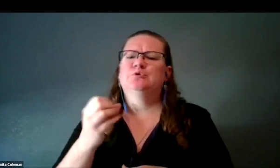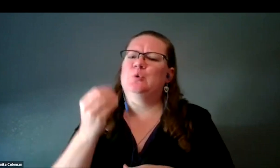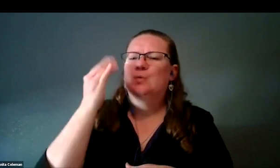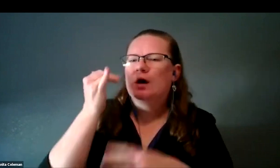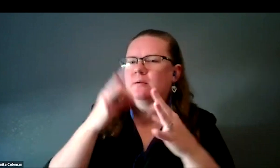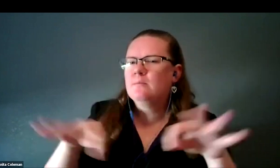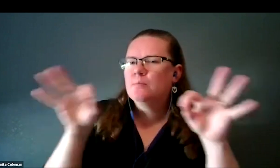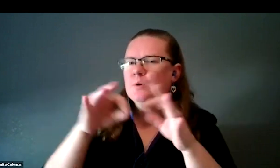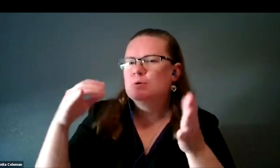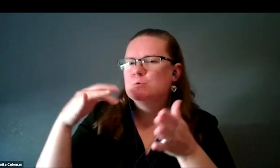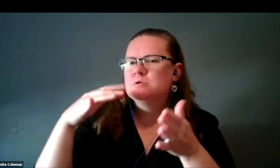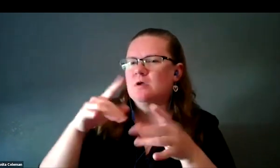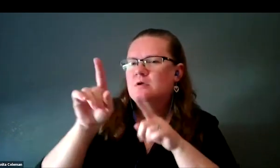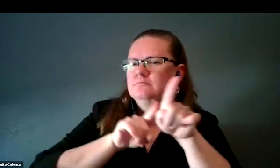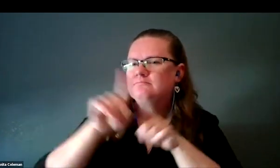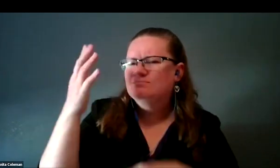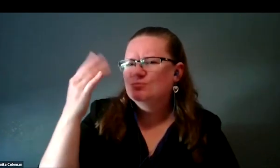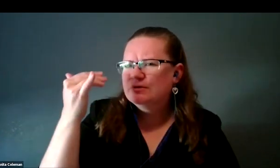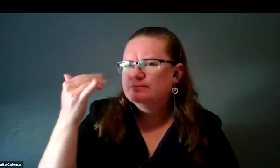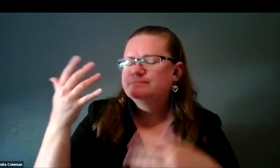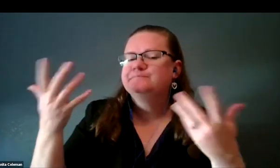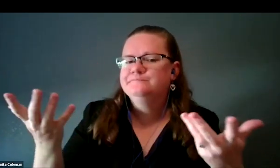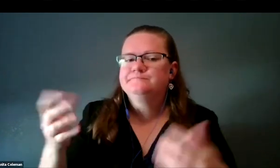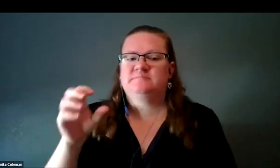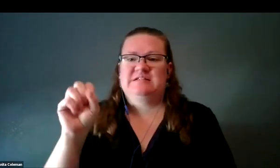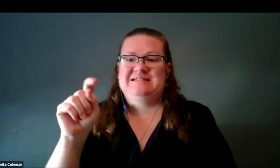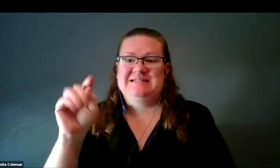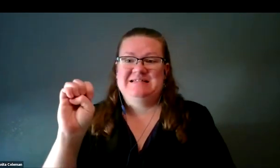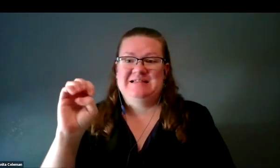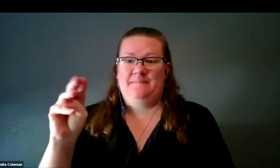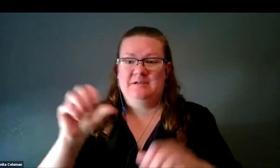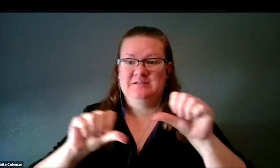Well, as a STEM science, and people have discussed this already,